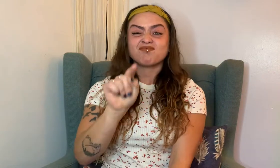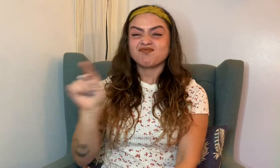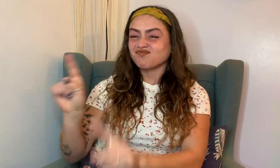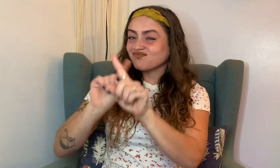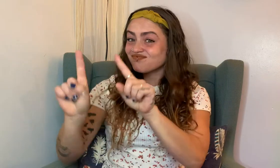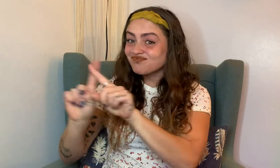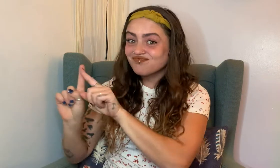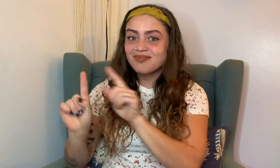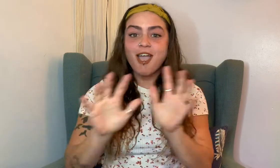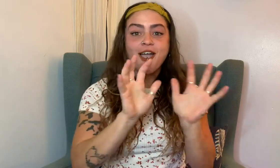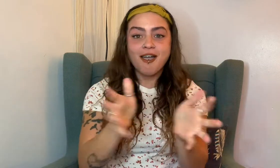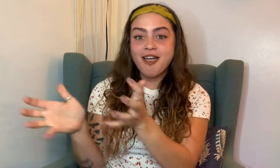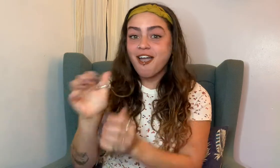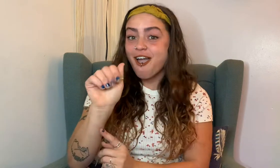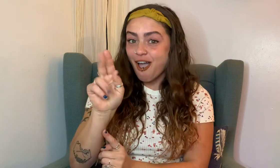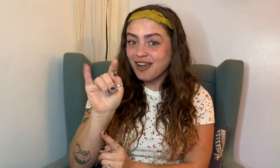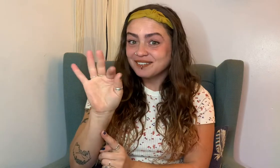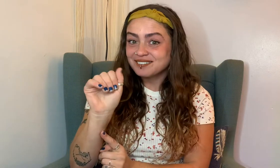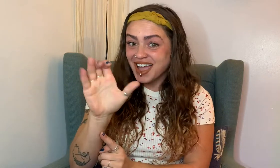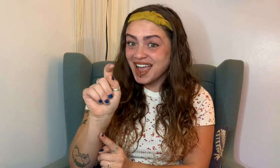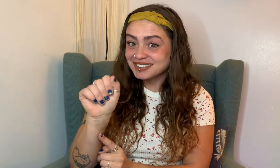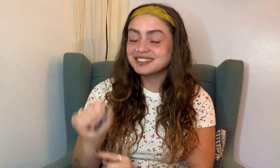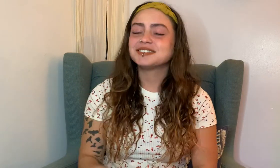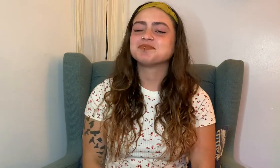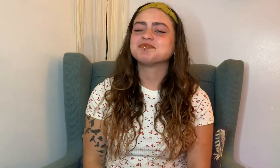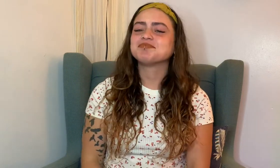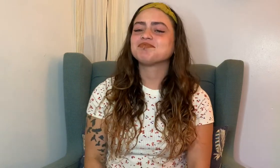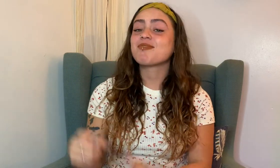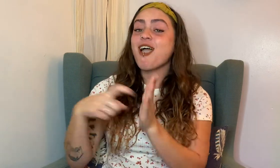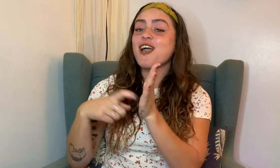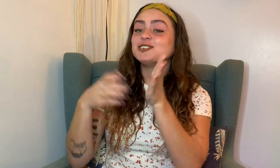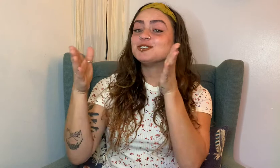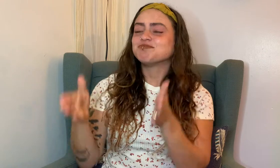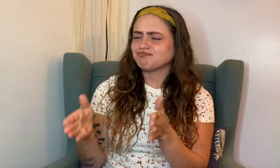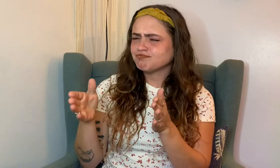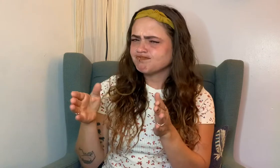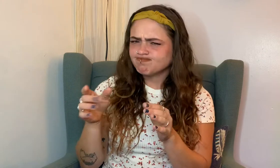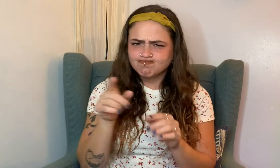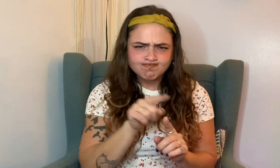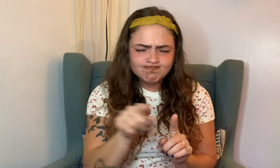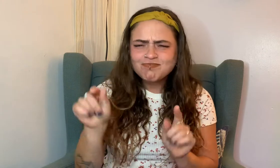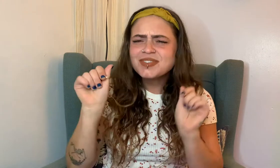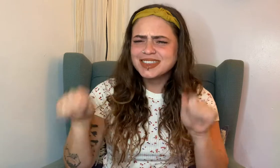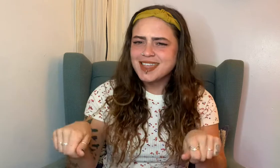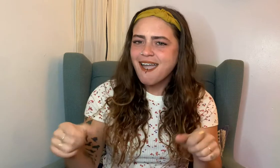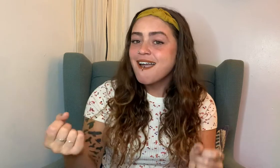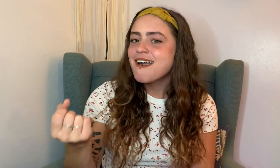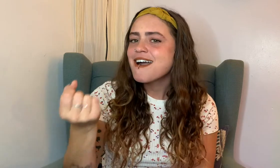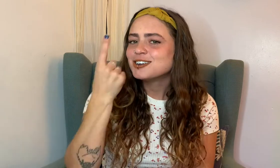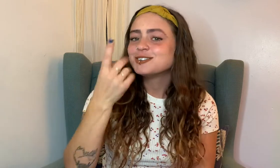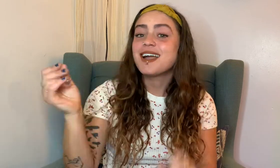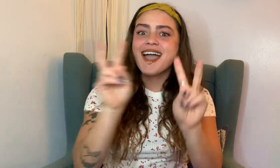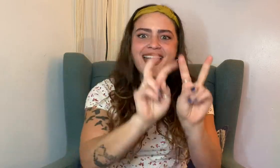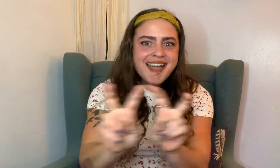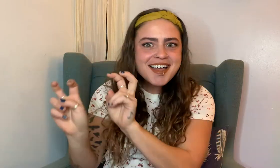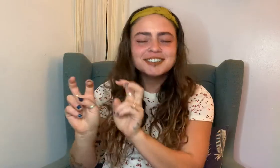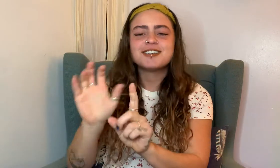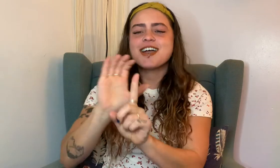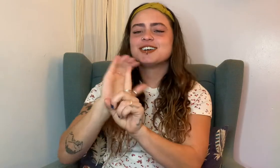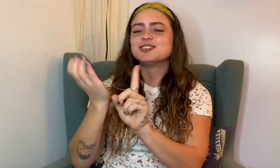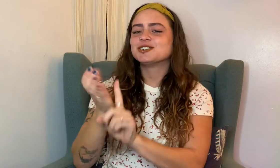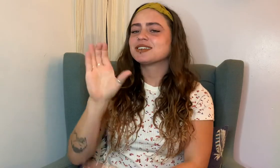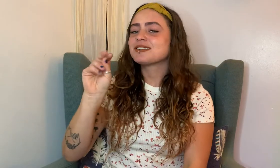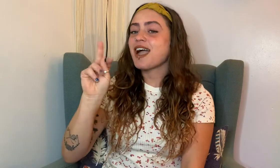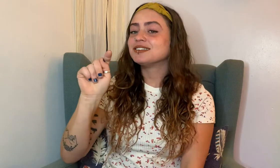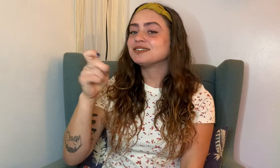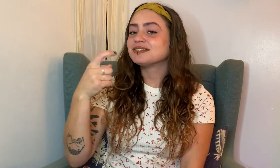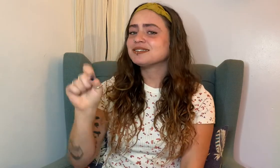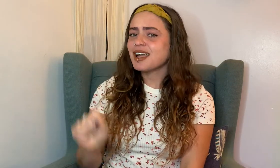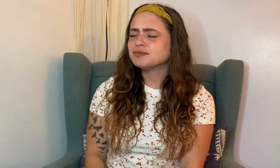With artifacts, archaeologists are able to understand and analyze cultural contexts of archaeological sites.